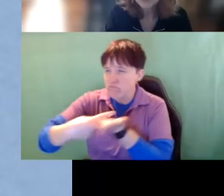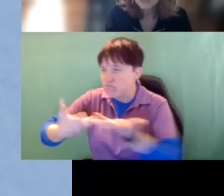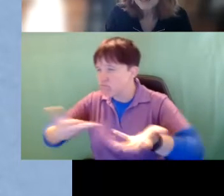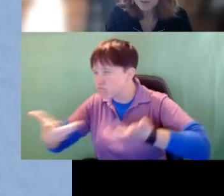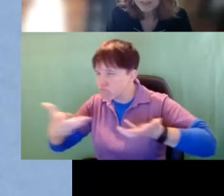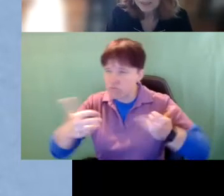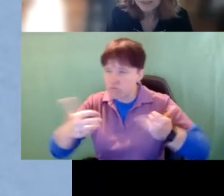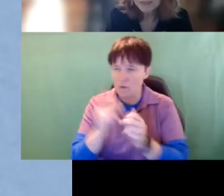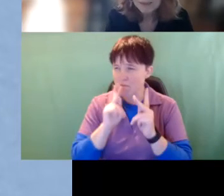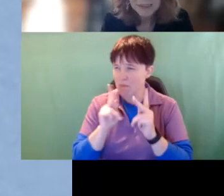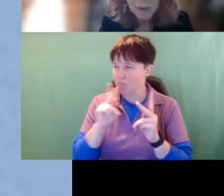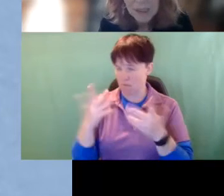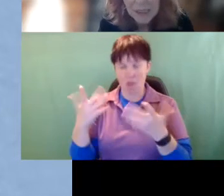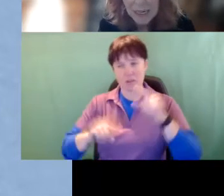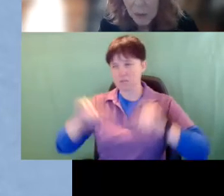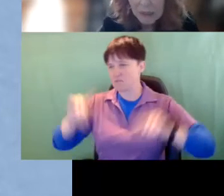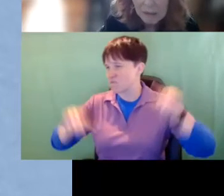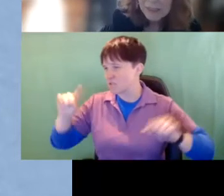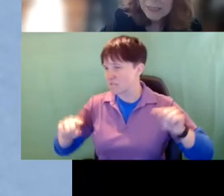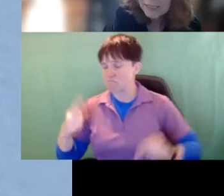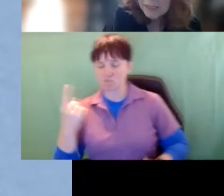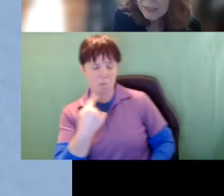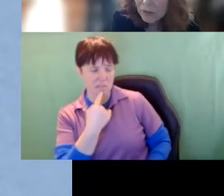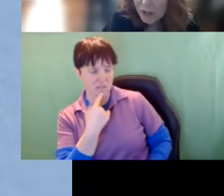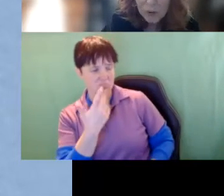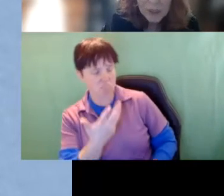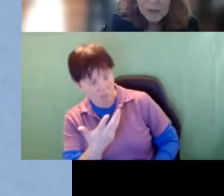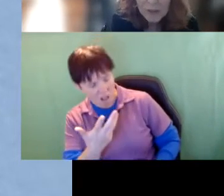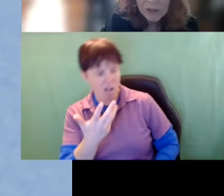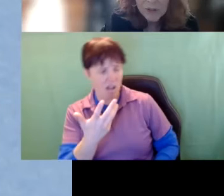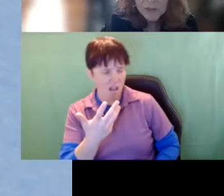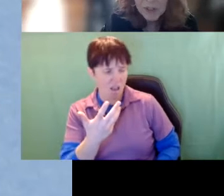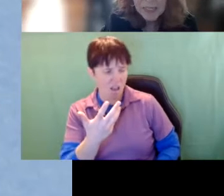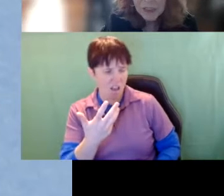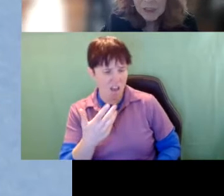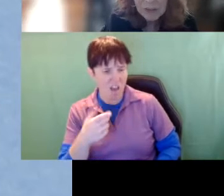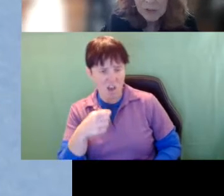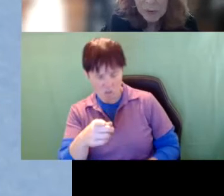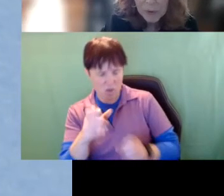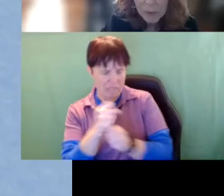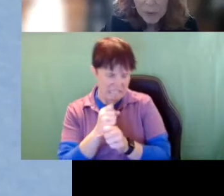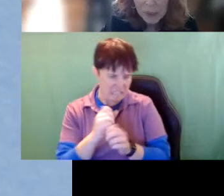hear a diversity of opinion Someone saying, Well you know they’re going they’re certification through the PARA2